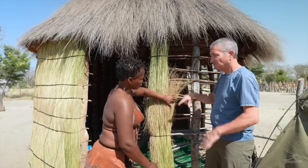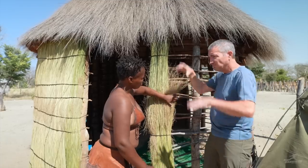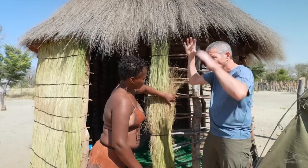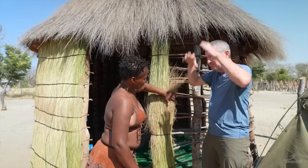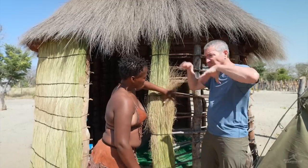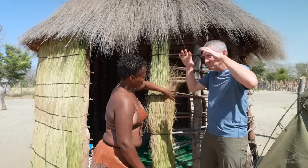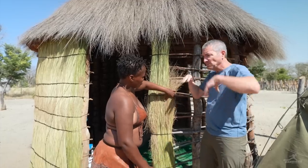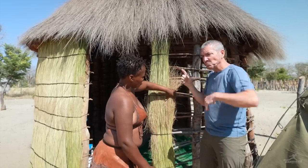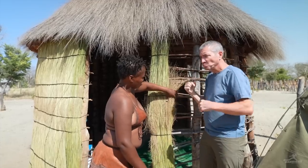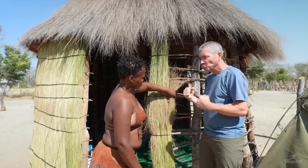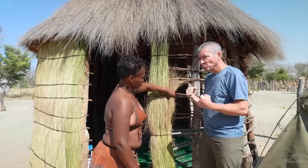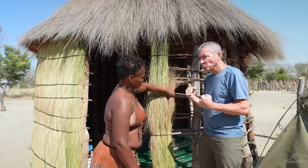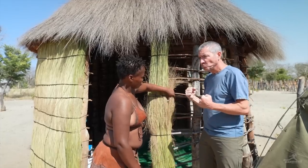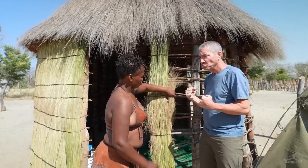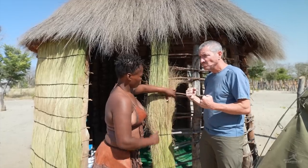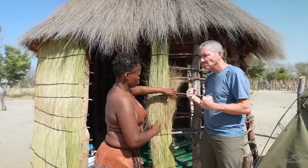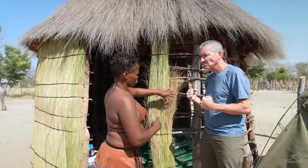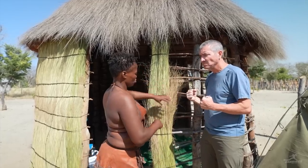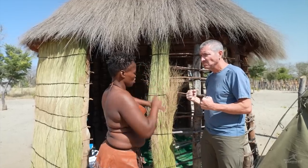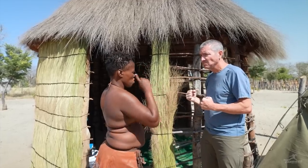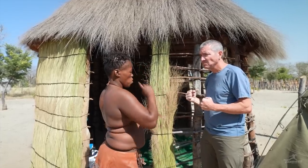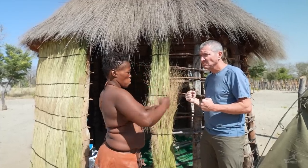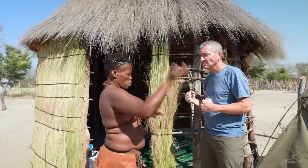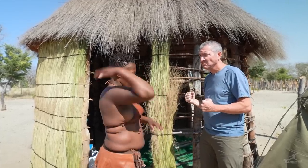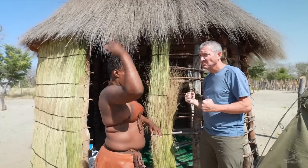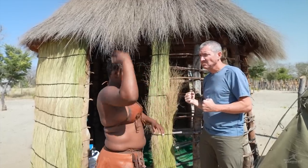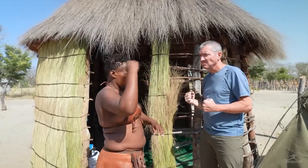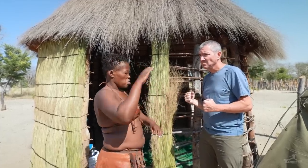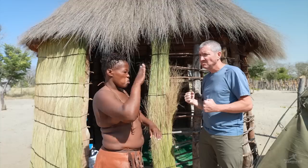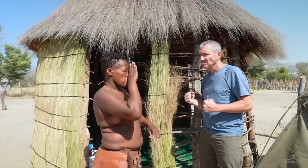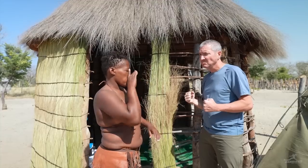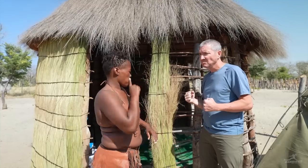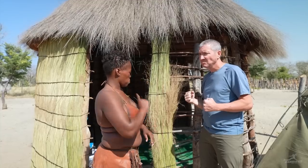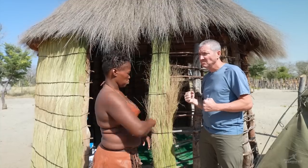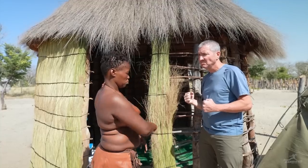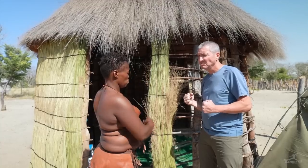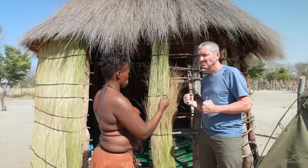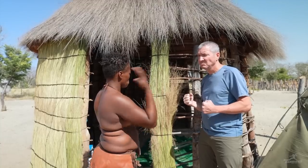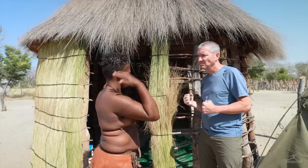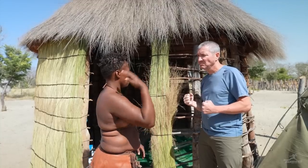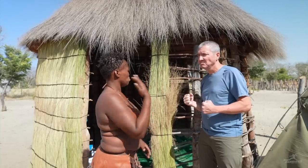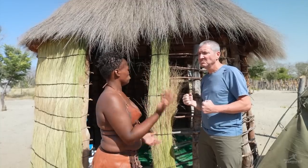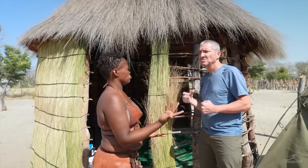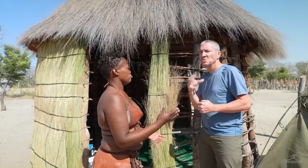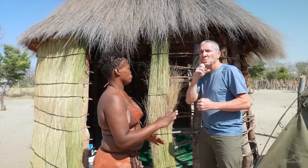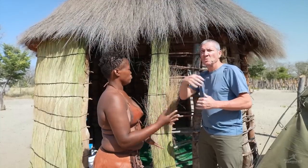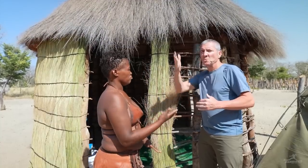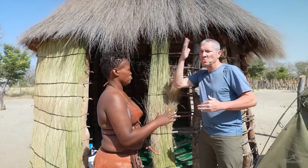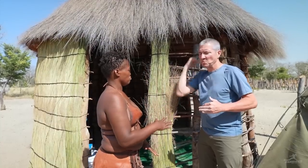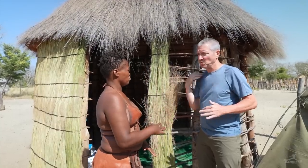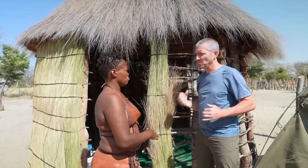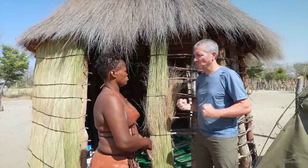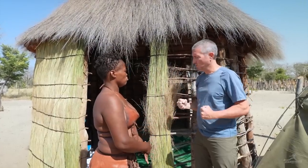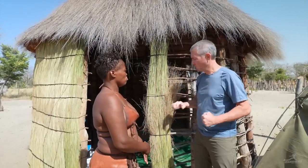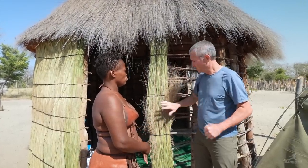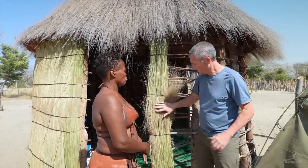And no rain gets through here once it’s built? No rain gets through. Maybe older structures, but this one is strong.